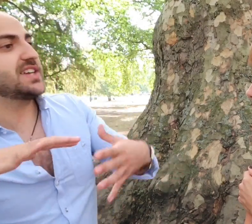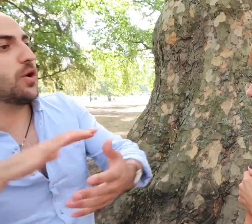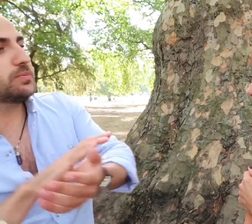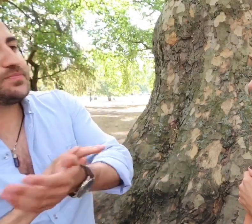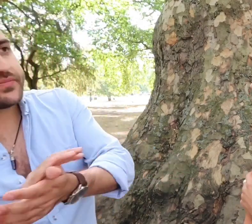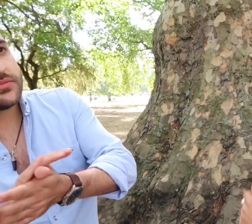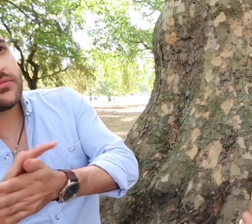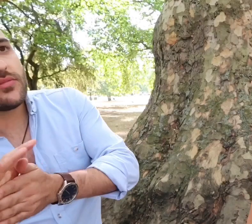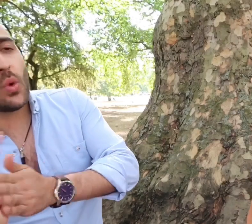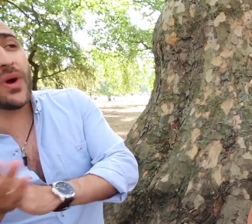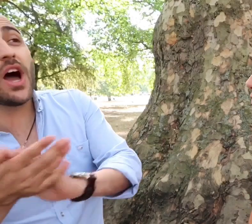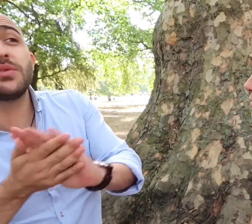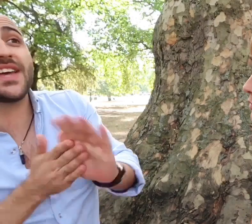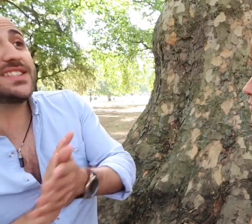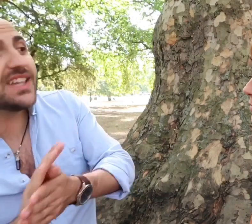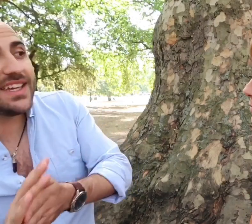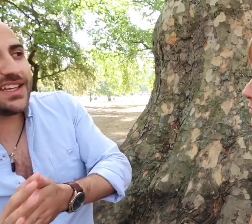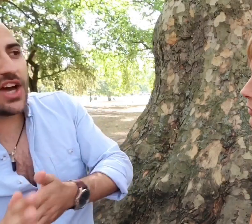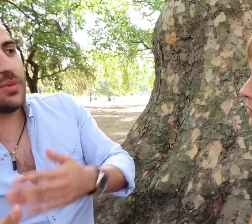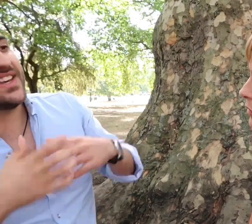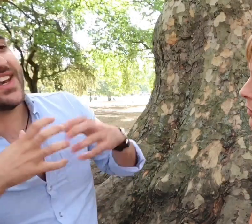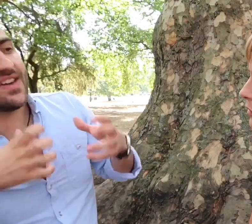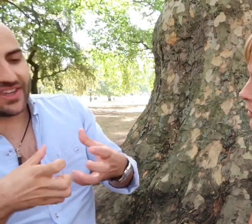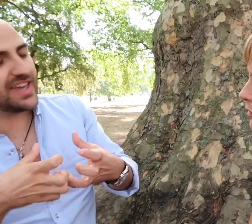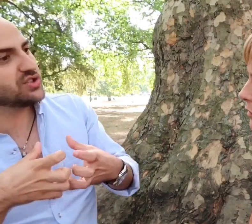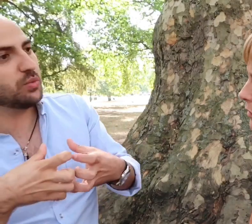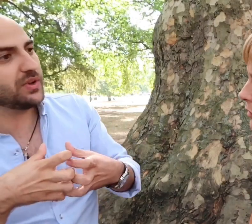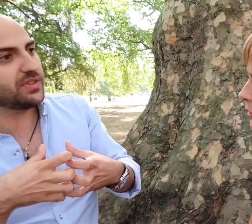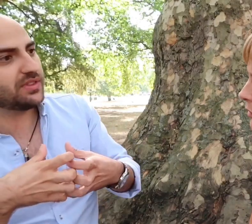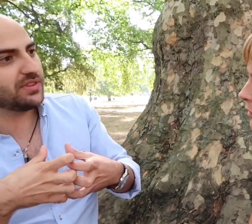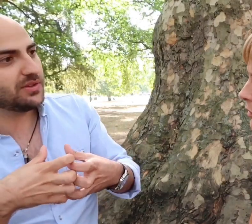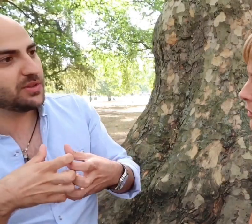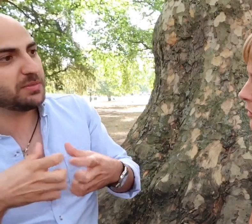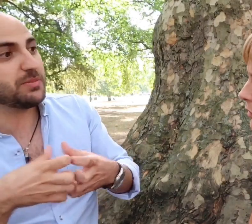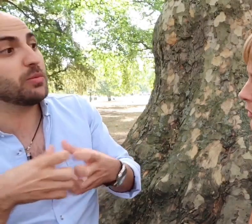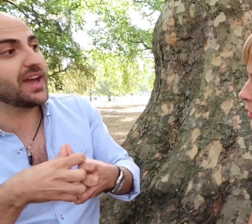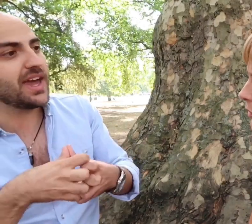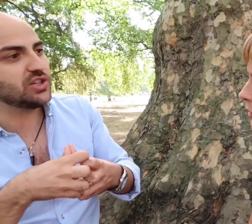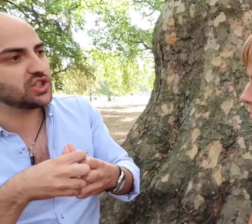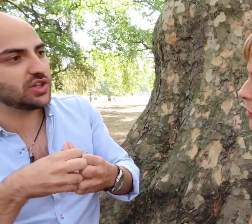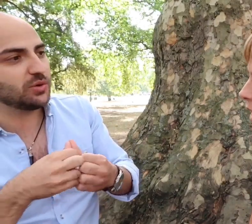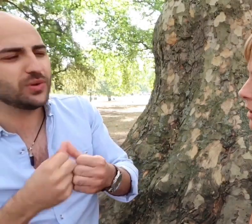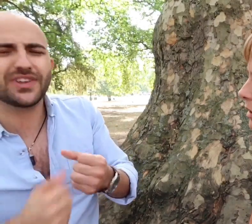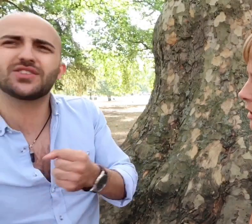out. When I was 18 I would never get old with people my age I always get